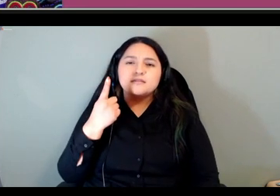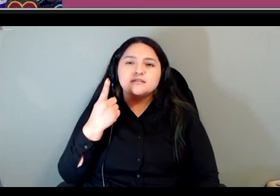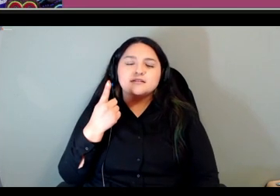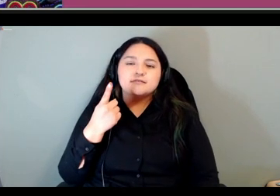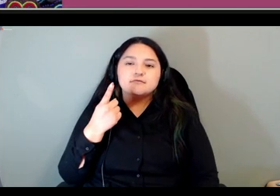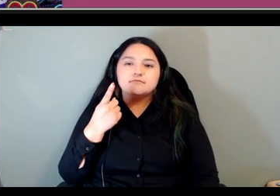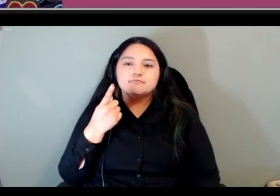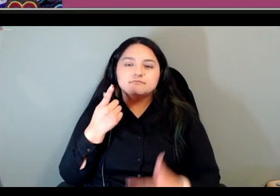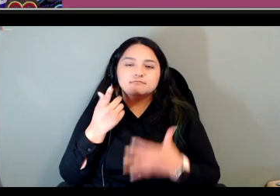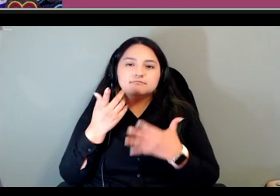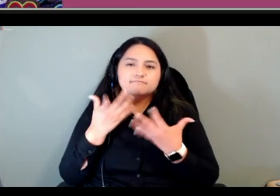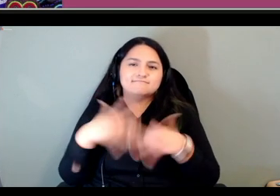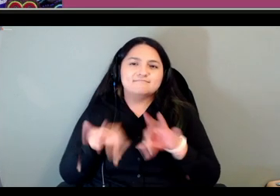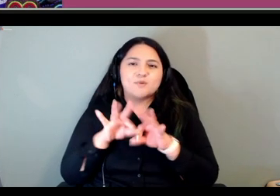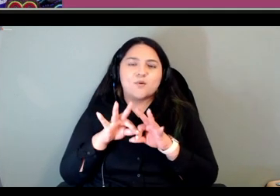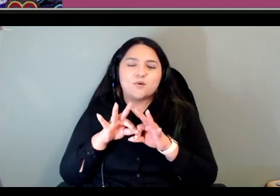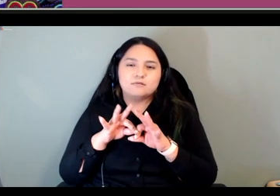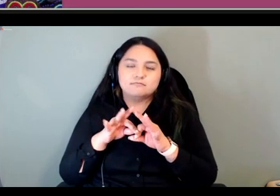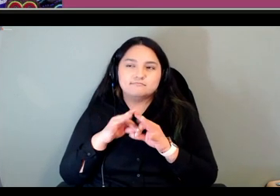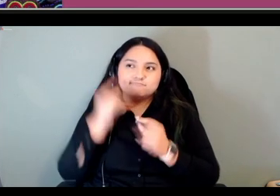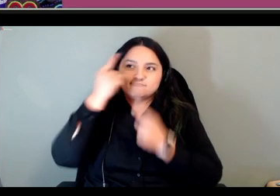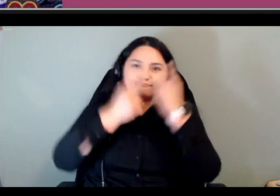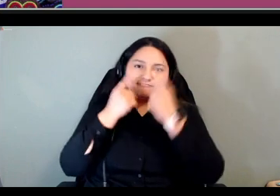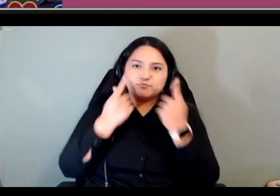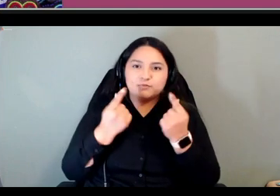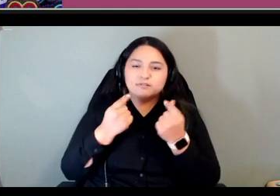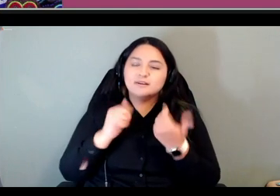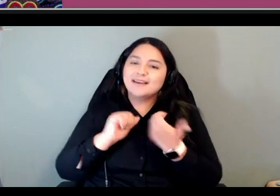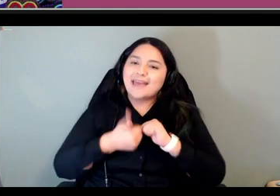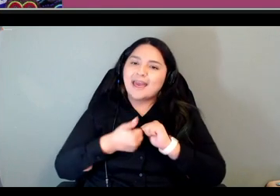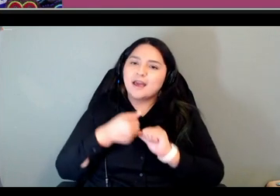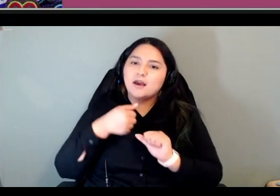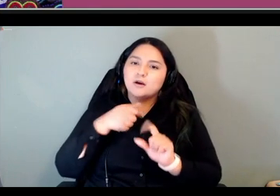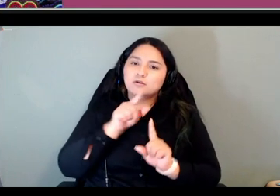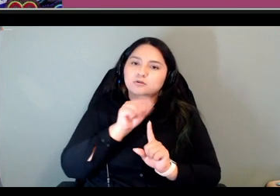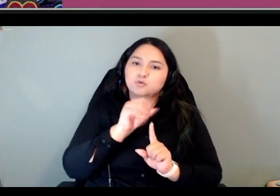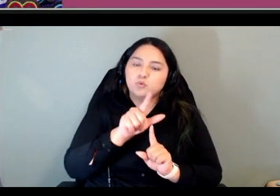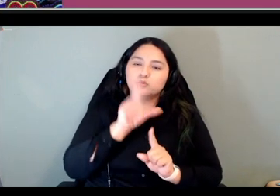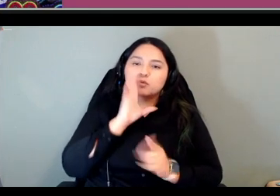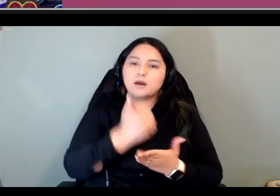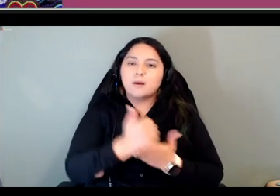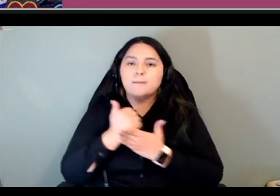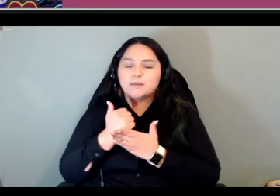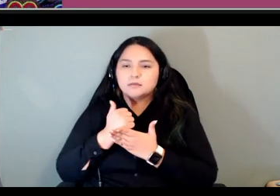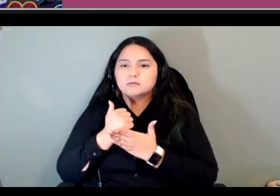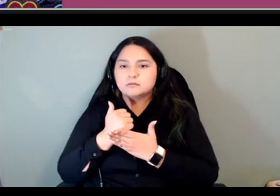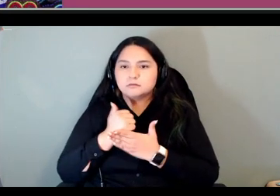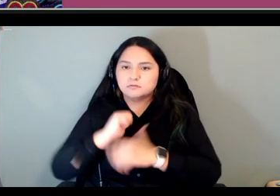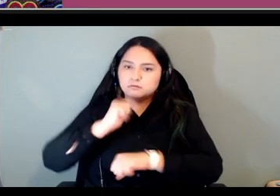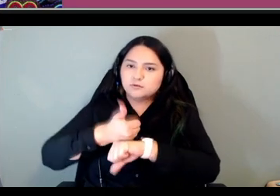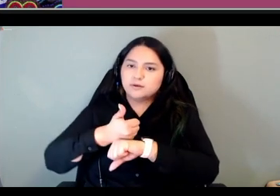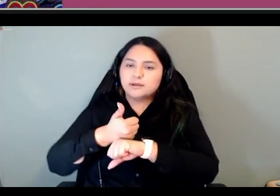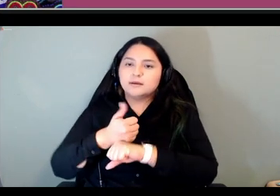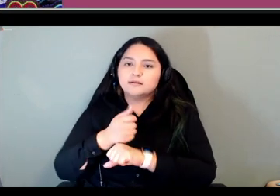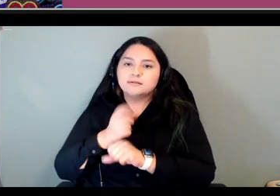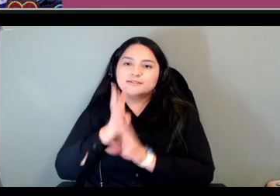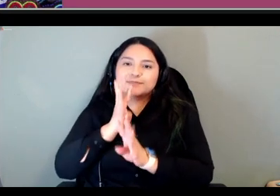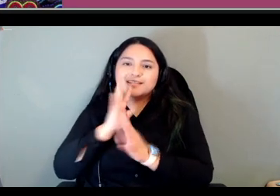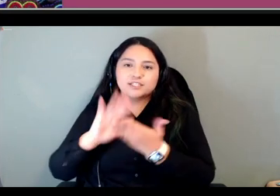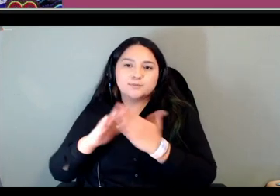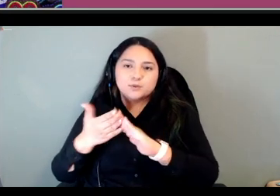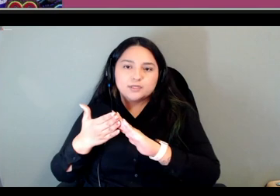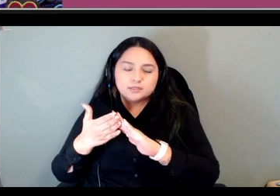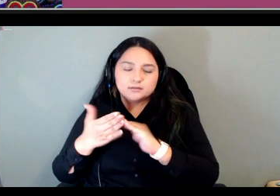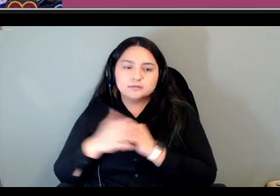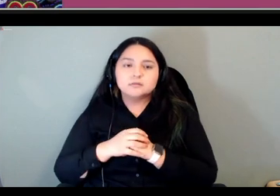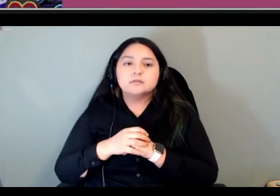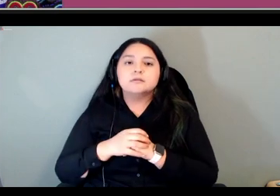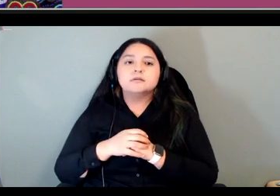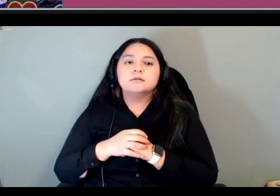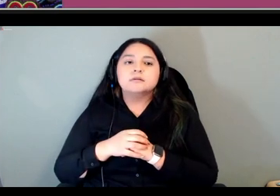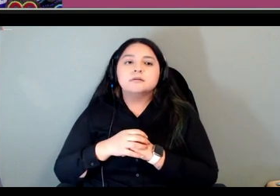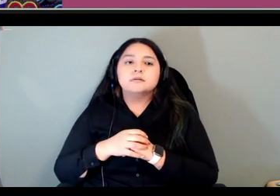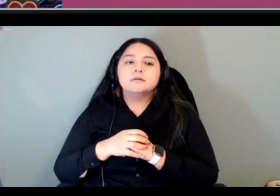this tool was going to help us recreate speech communities and you know it was really it